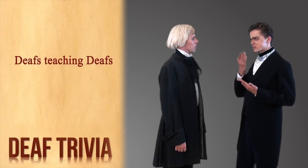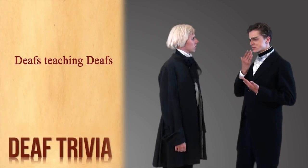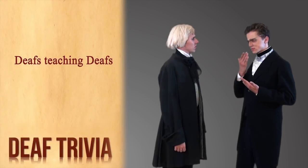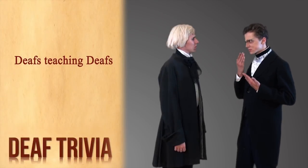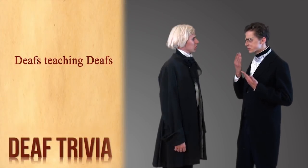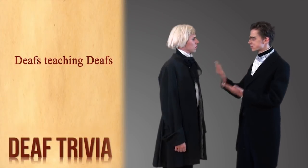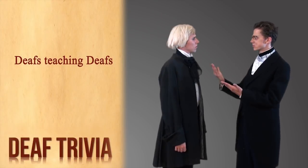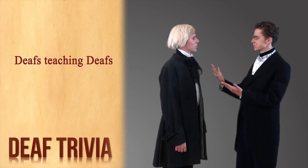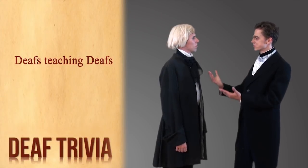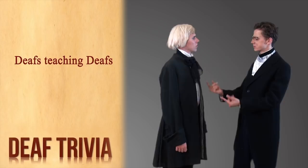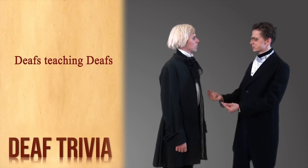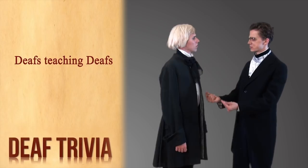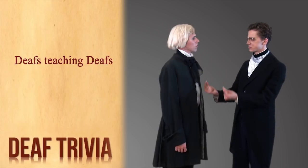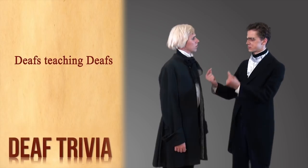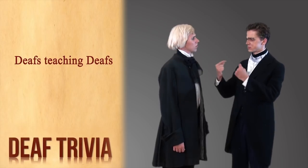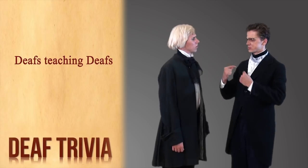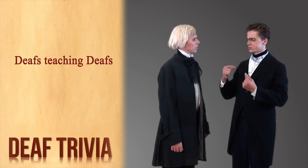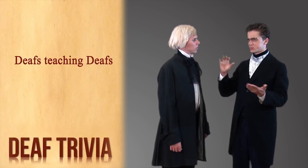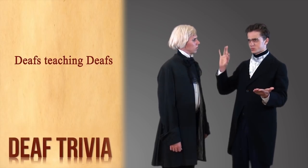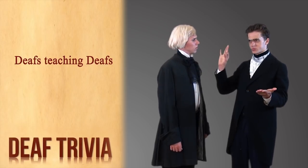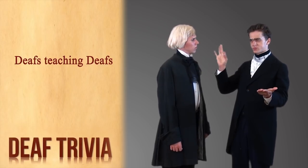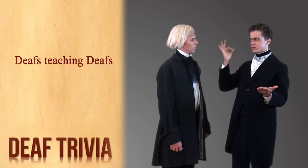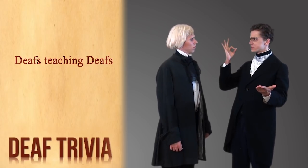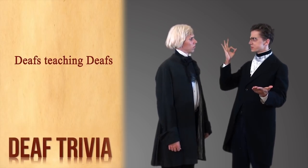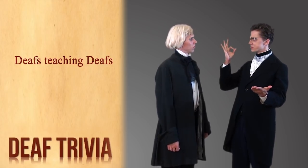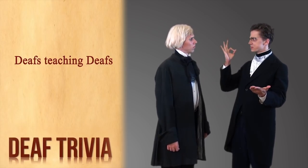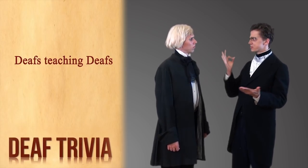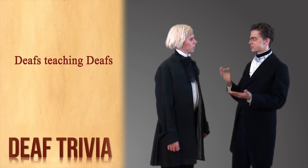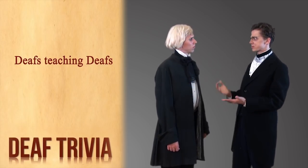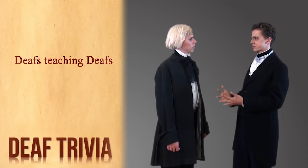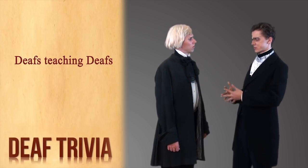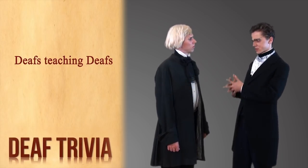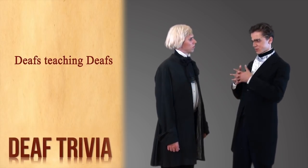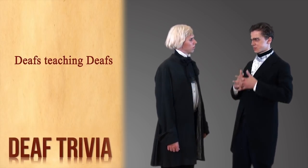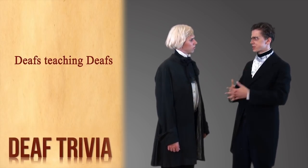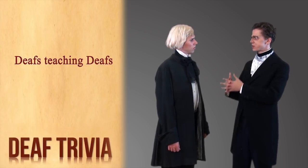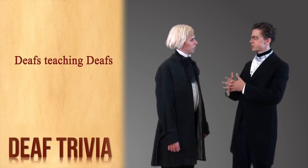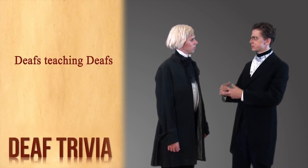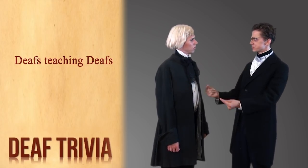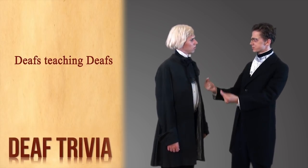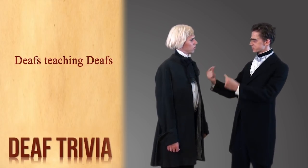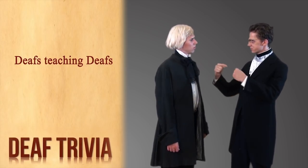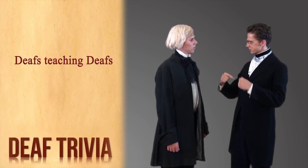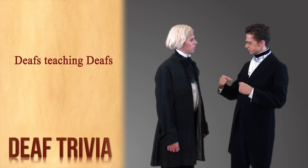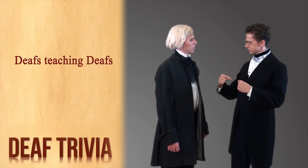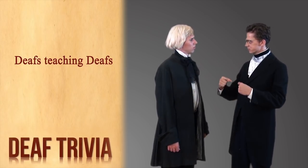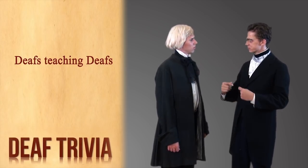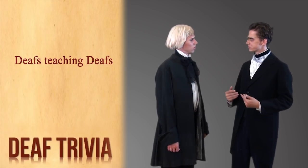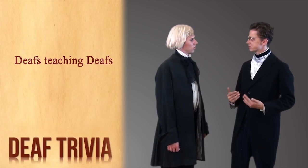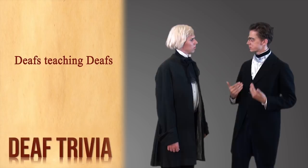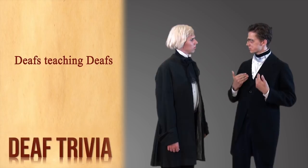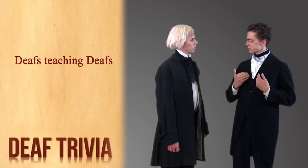Thank you for coming to France from America.